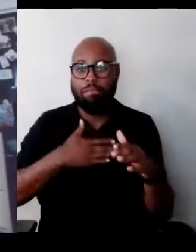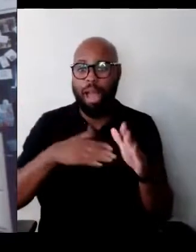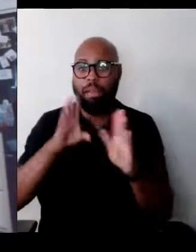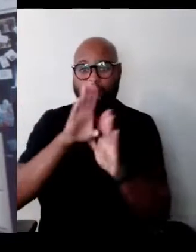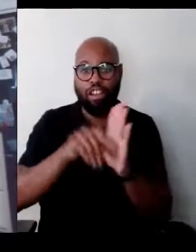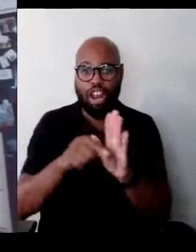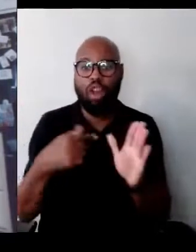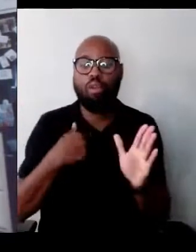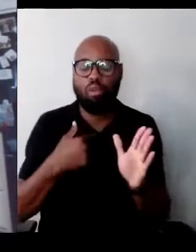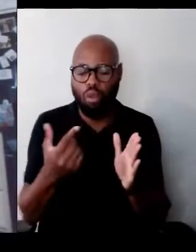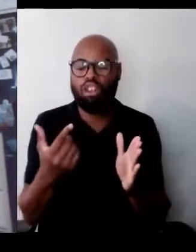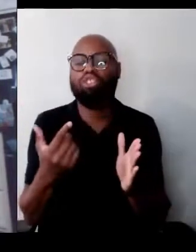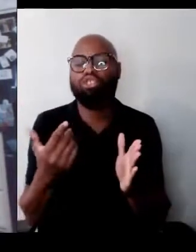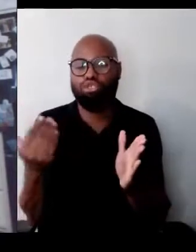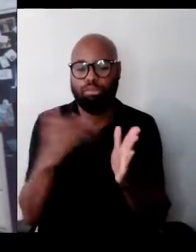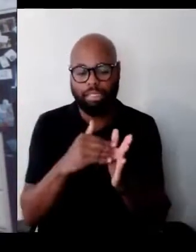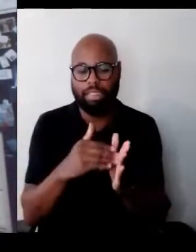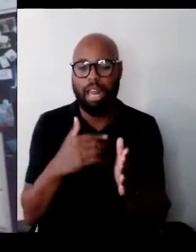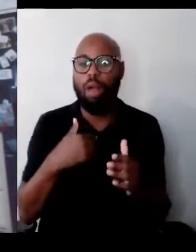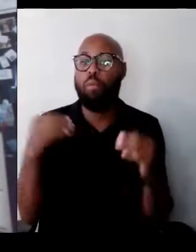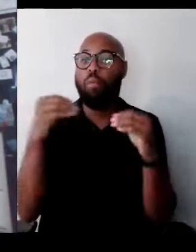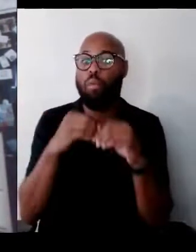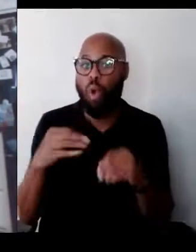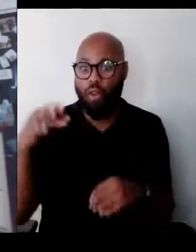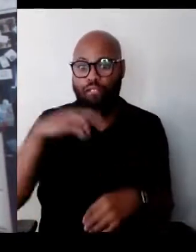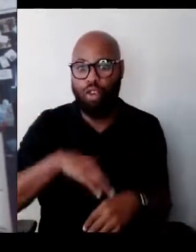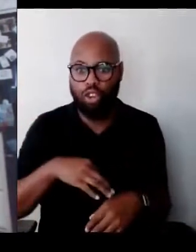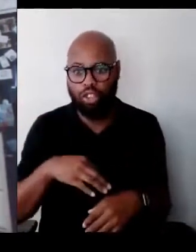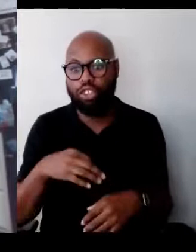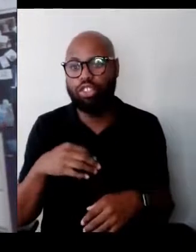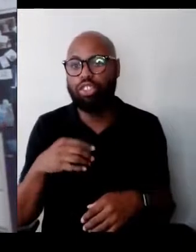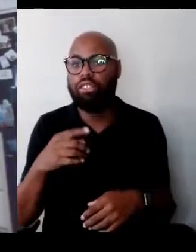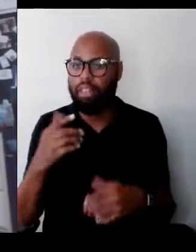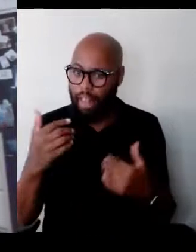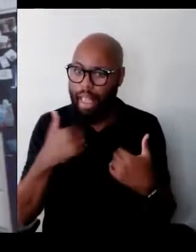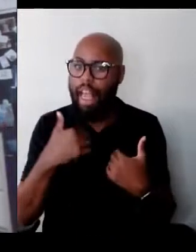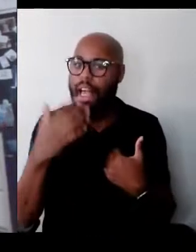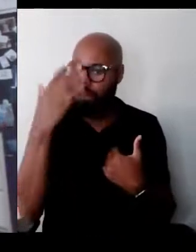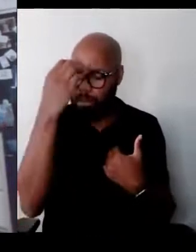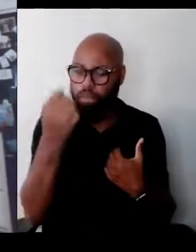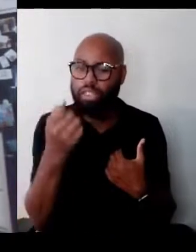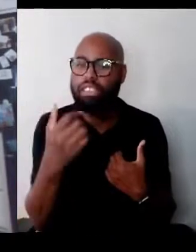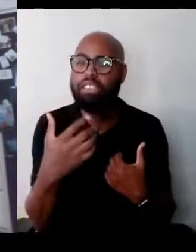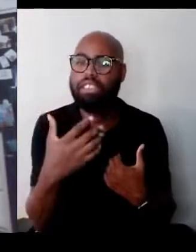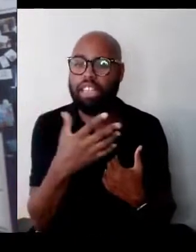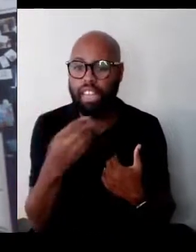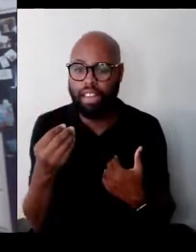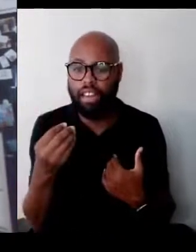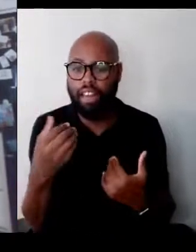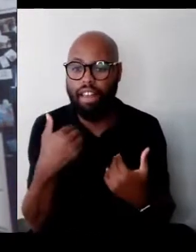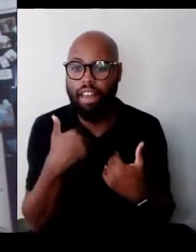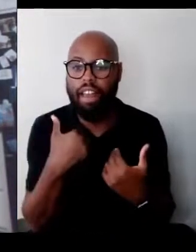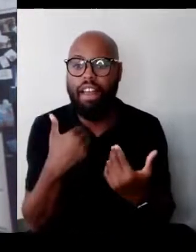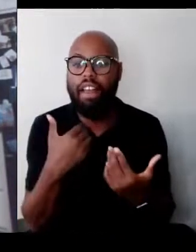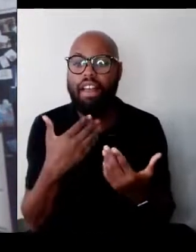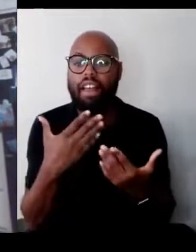I am more fortunate, even though I have memories and I have body memory,